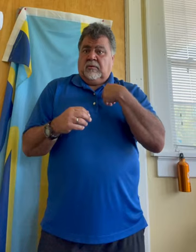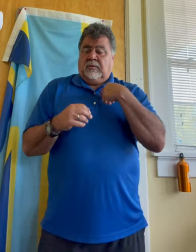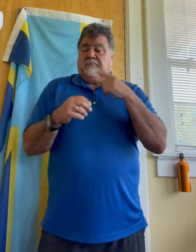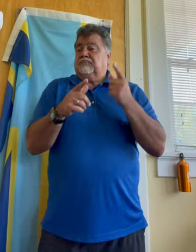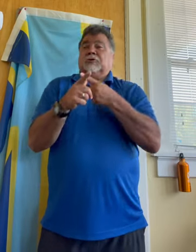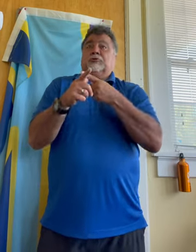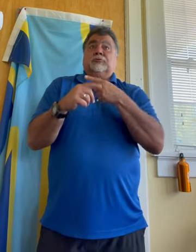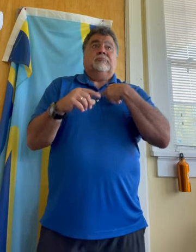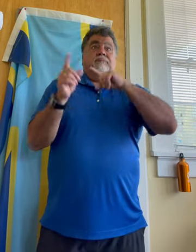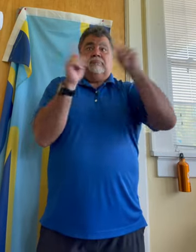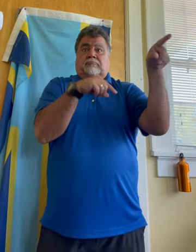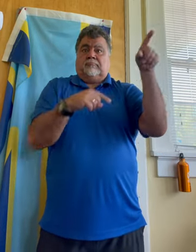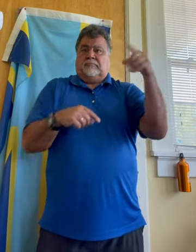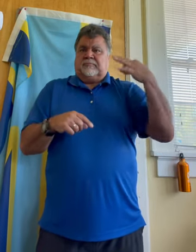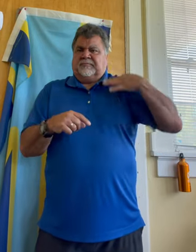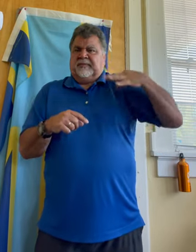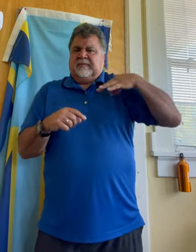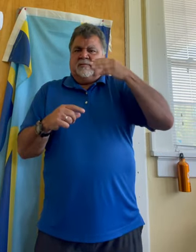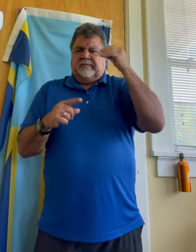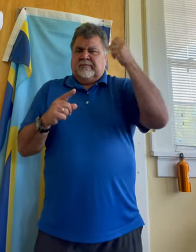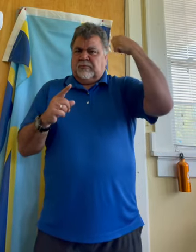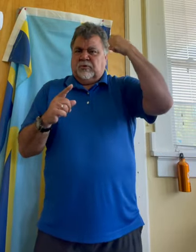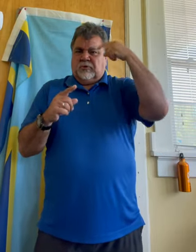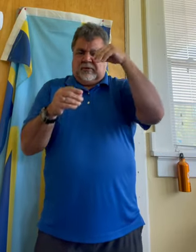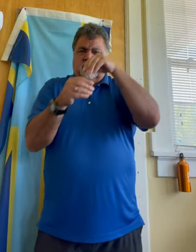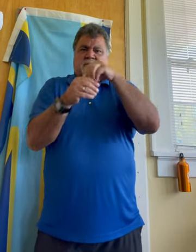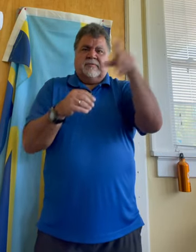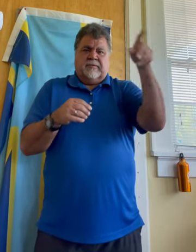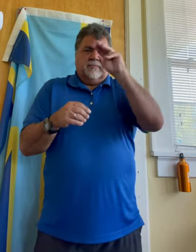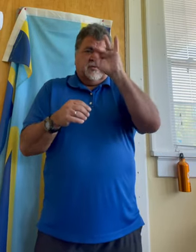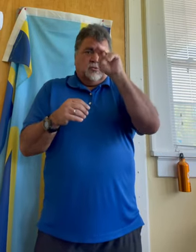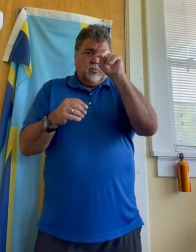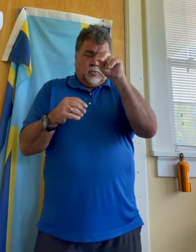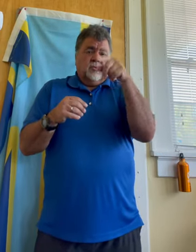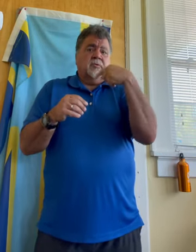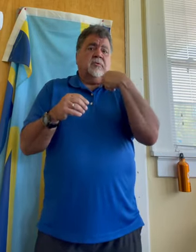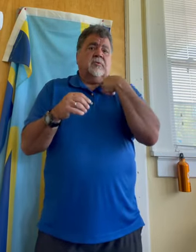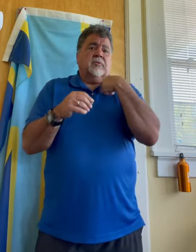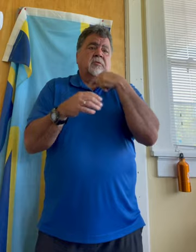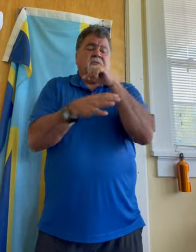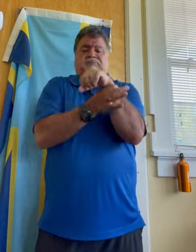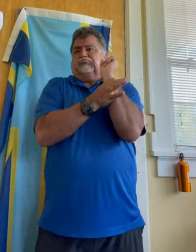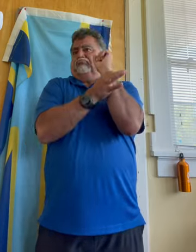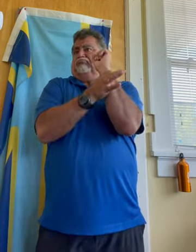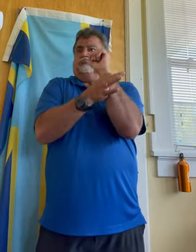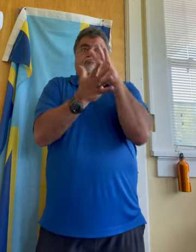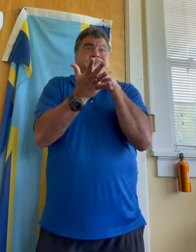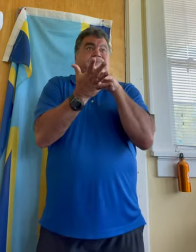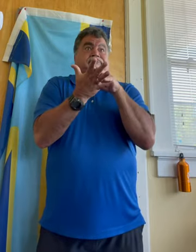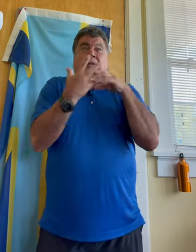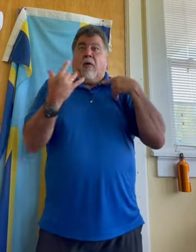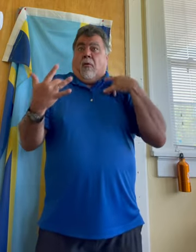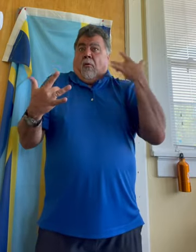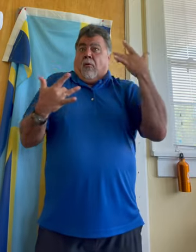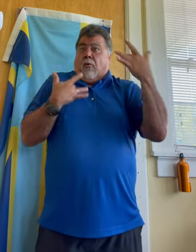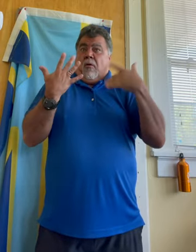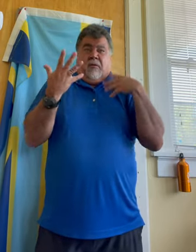I went to my first NLTC in 2011 in Minneapolis/St. Paul, Minnesota. I was absolutely blown away -- so hungry for information and resources!